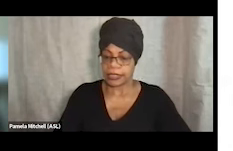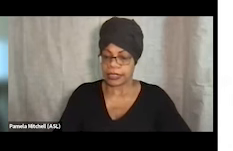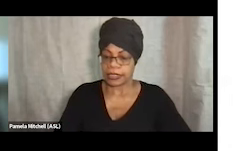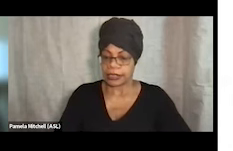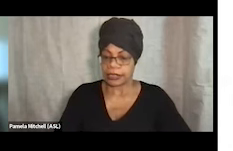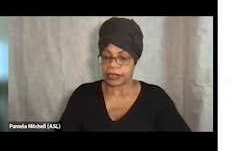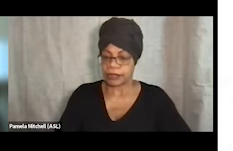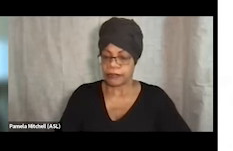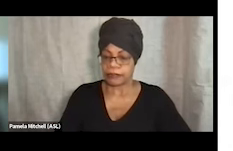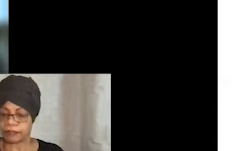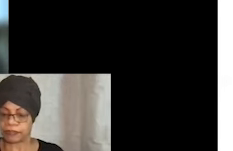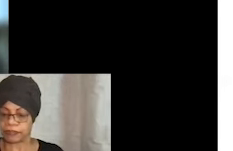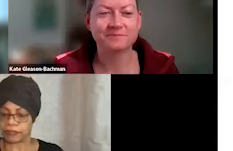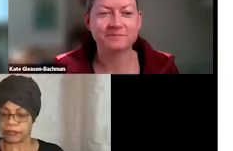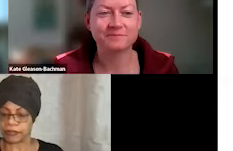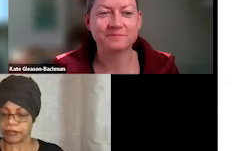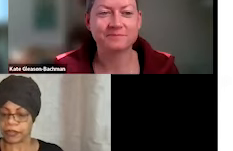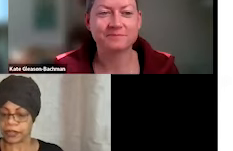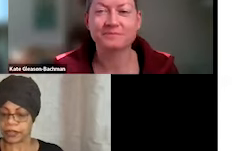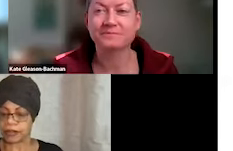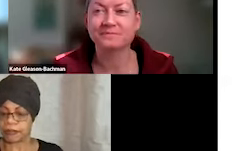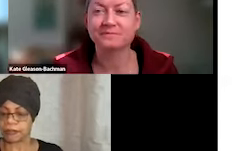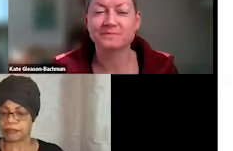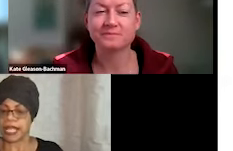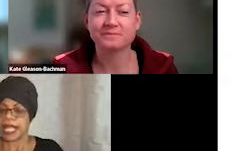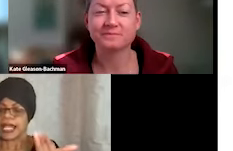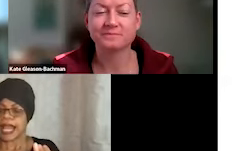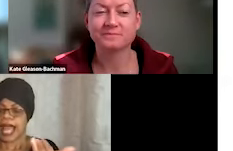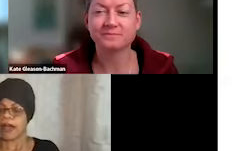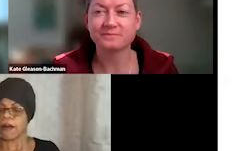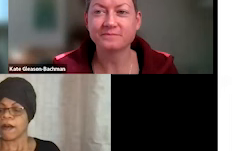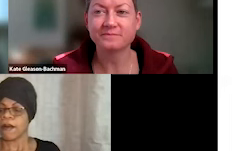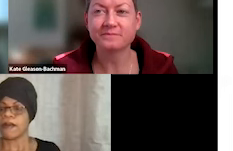And with that, I am really excited to pass it off to Kate from the National Healthcare for the Homeless Council.